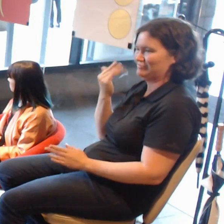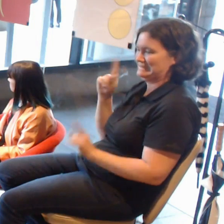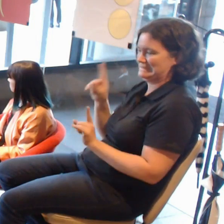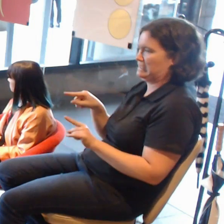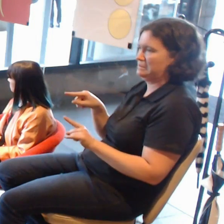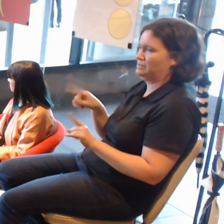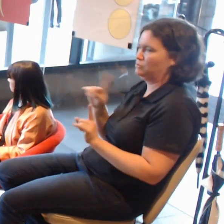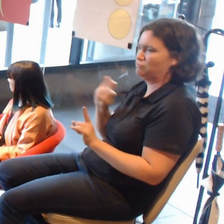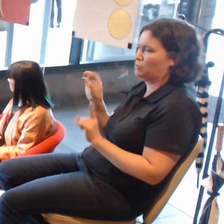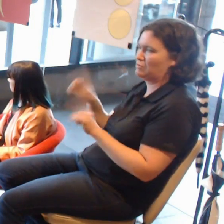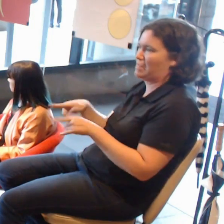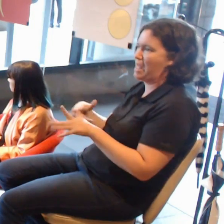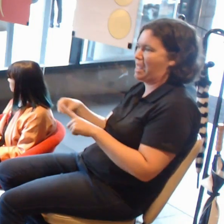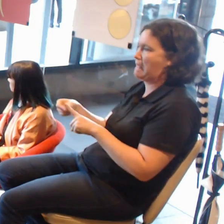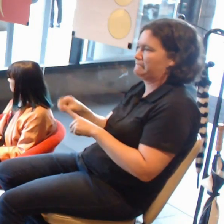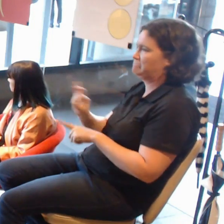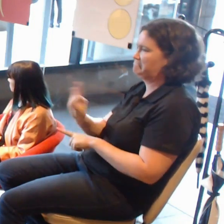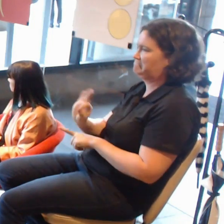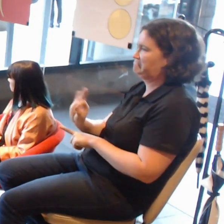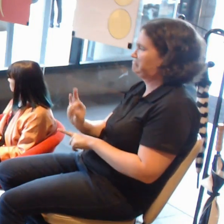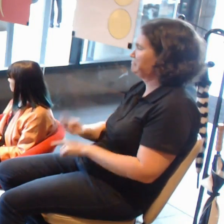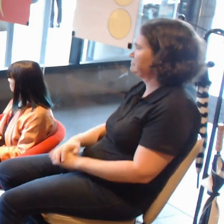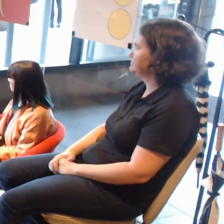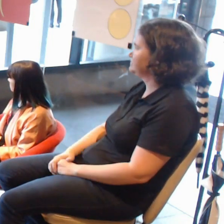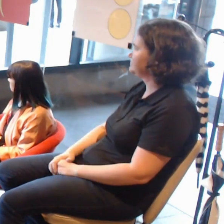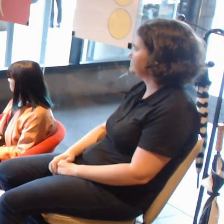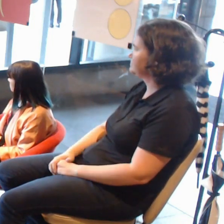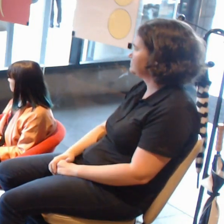At the moment, I think it is about 3000 new apps per day.